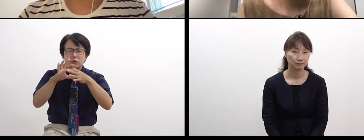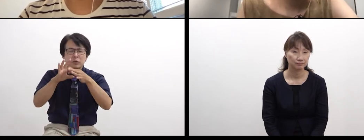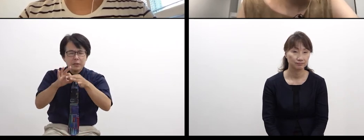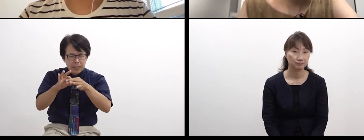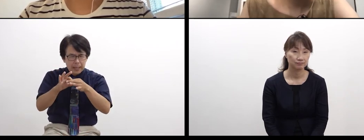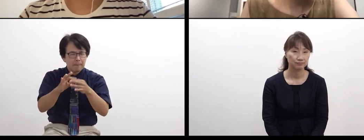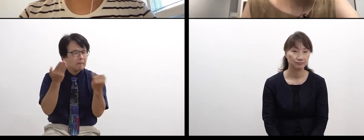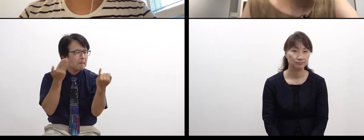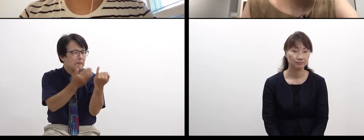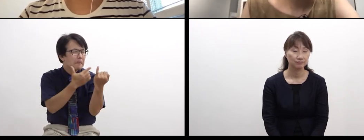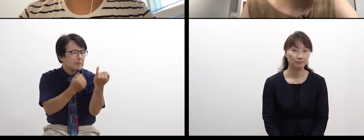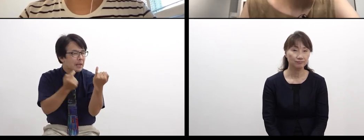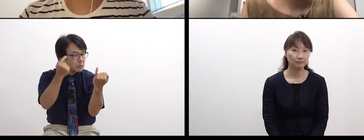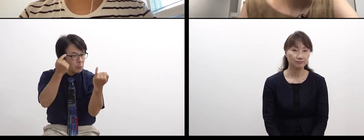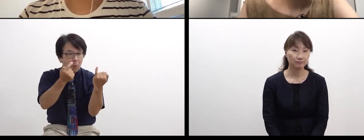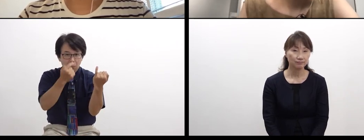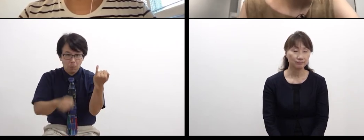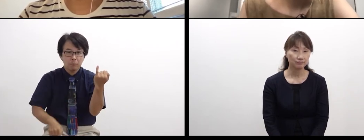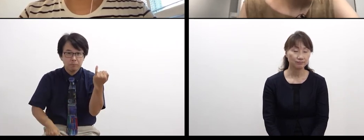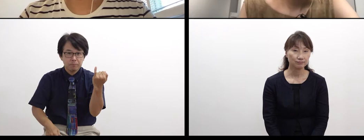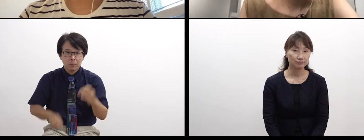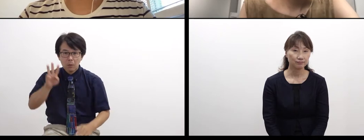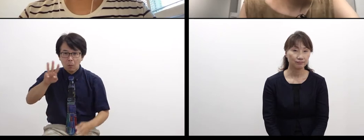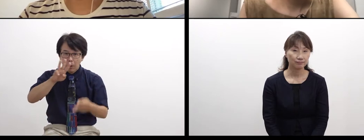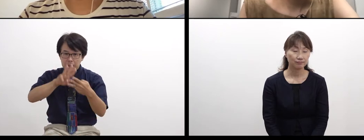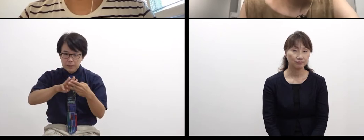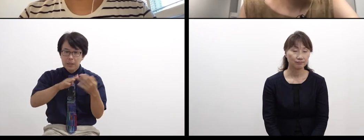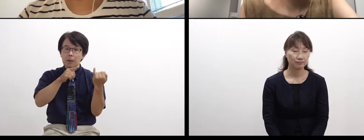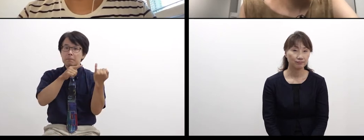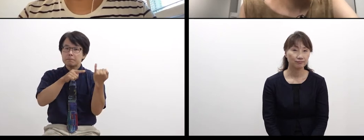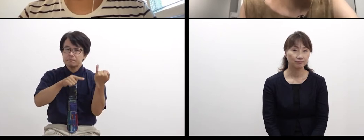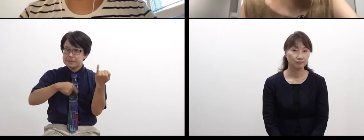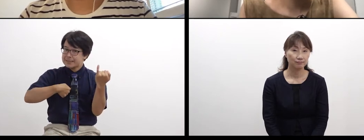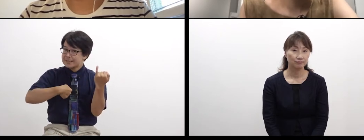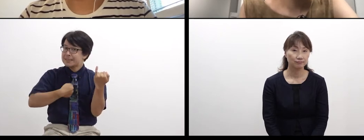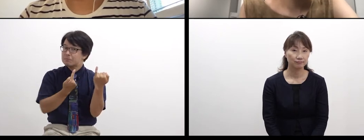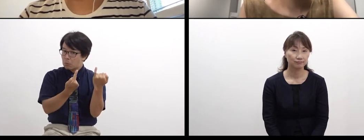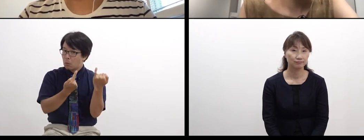You are also doing many kinds of projects,